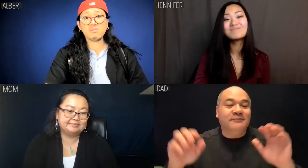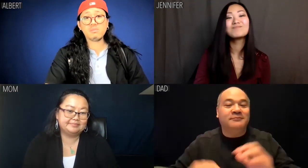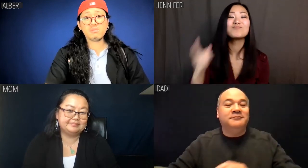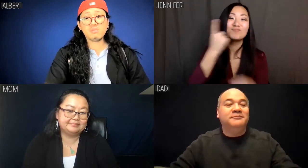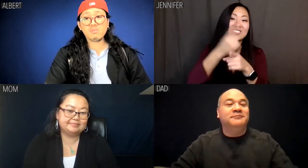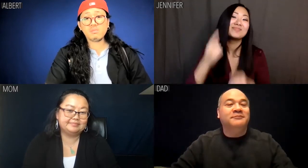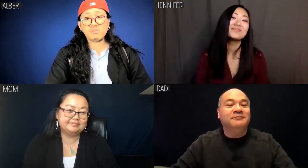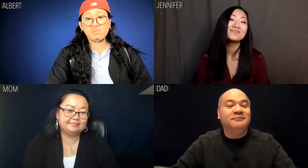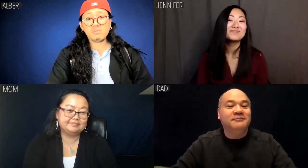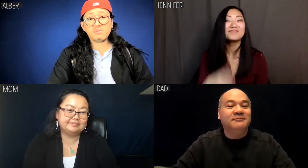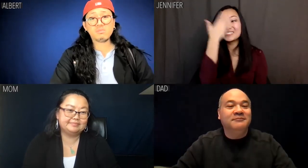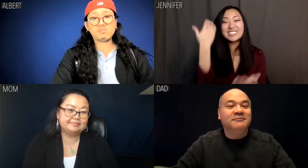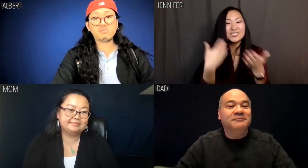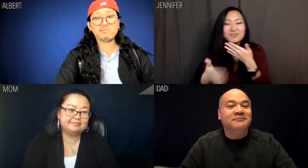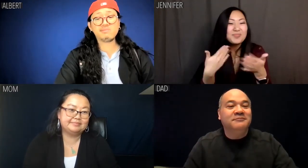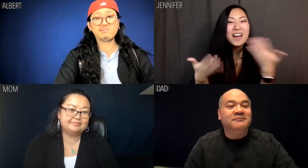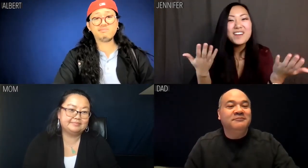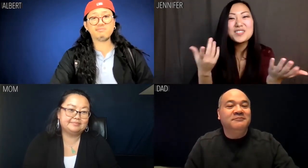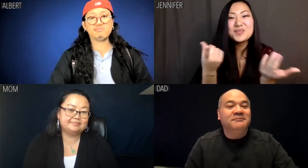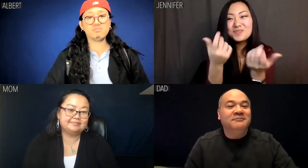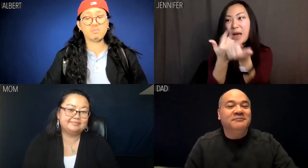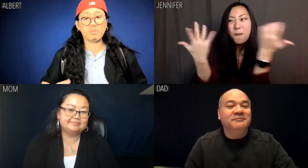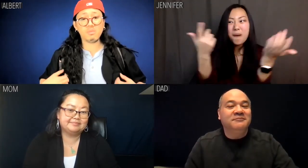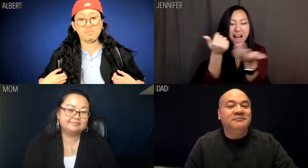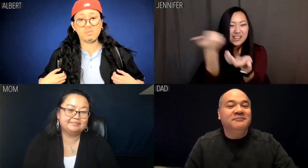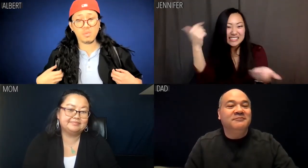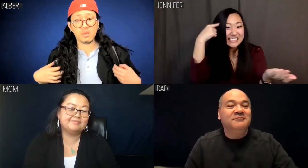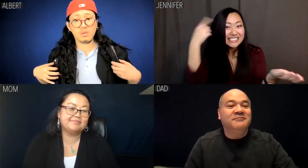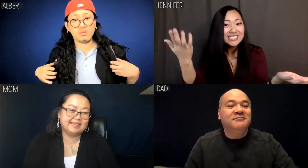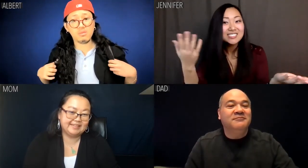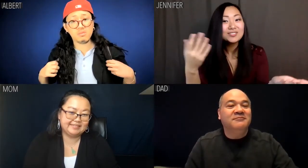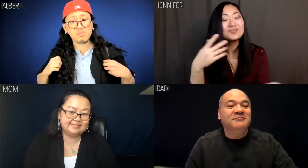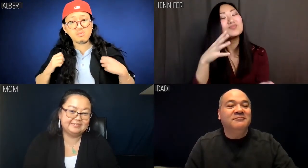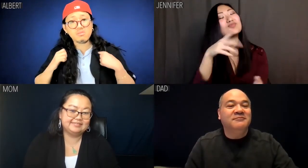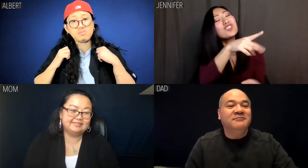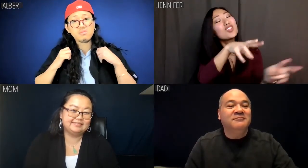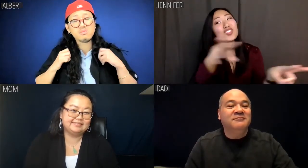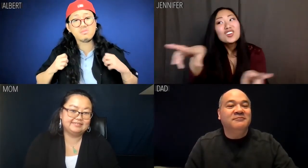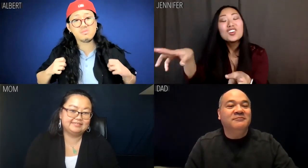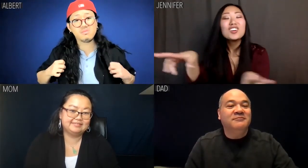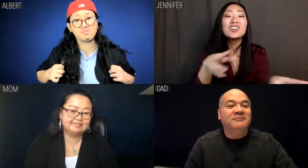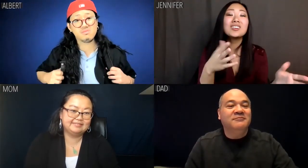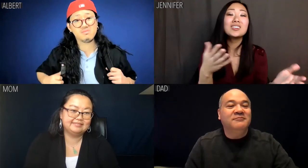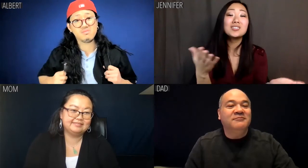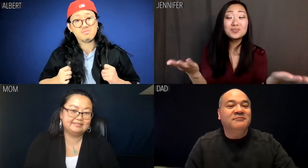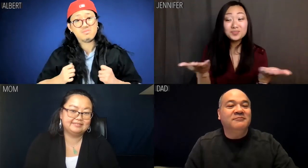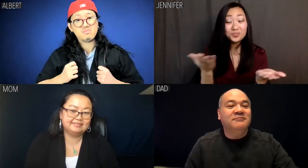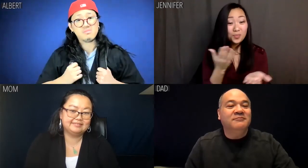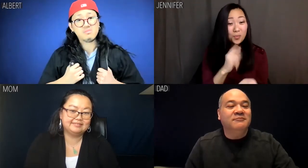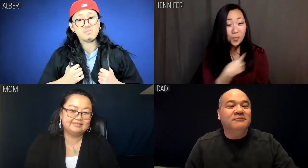Jennifer: That's right, because regardless of what anyone else thinks, look around you, Albert.